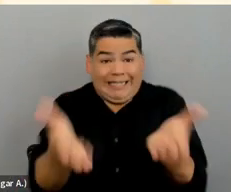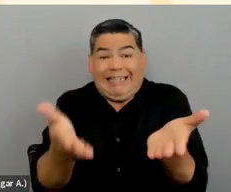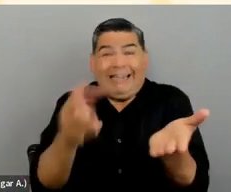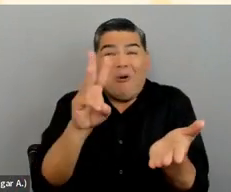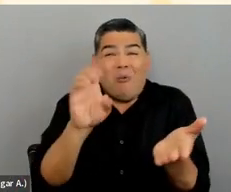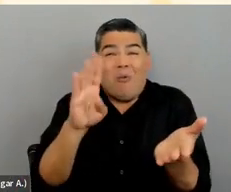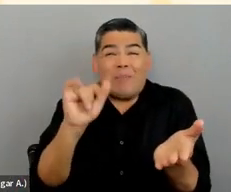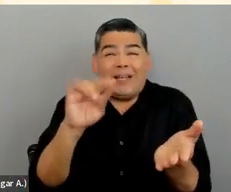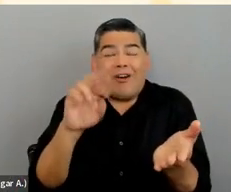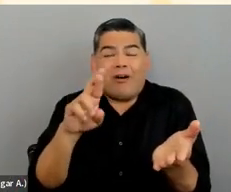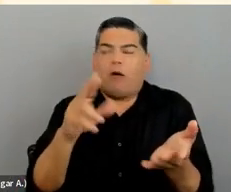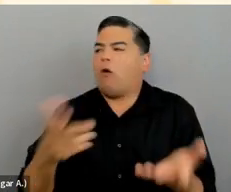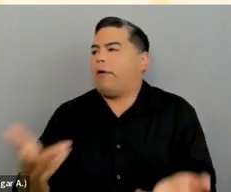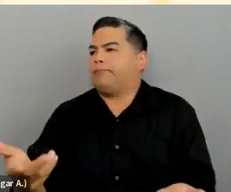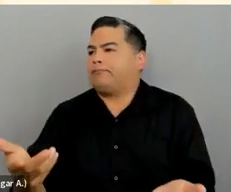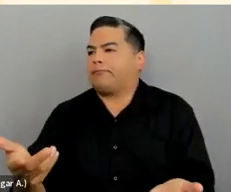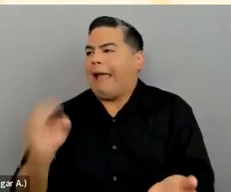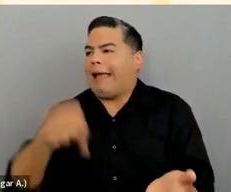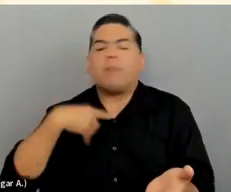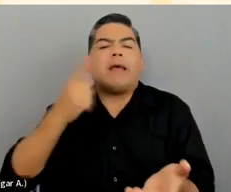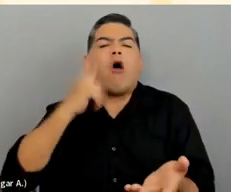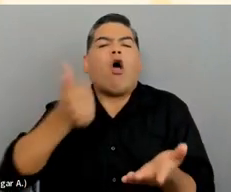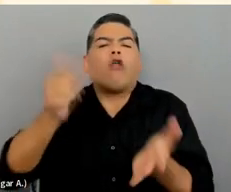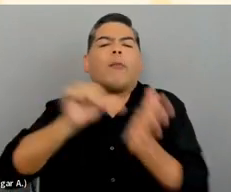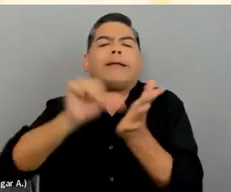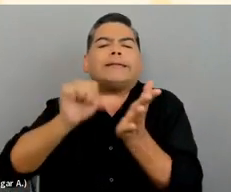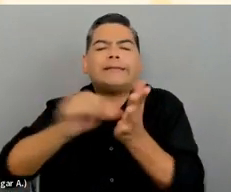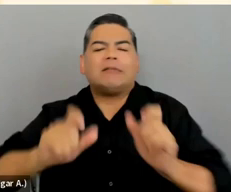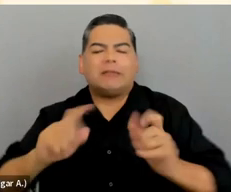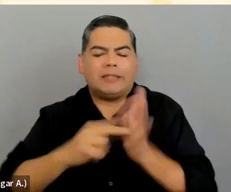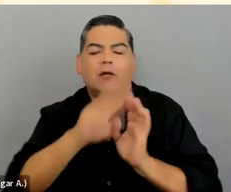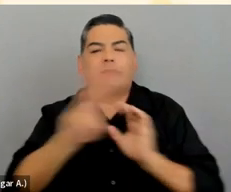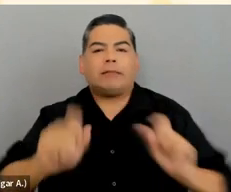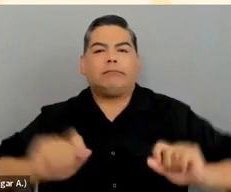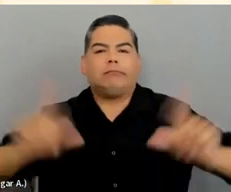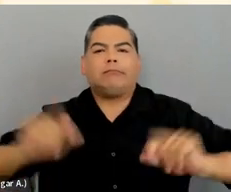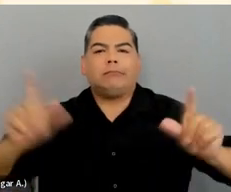or it could be a series of pages on a website that have content in them.